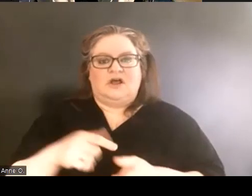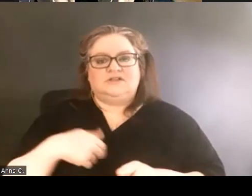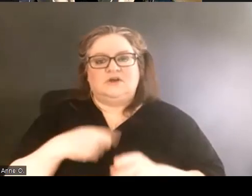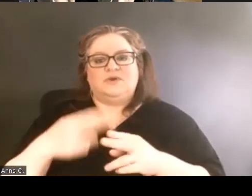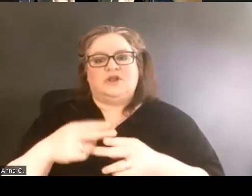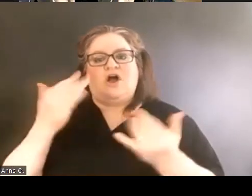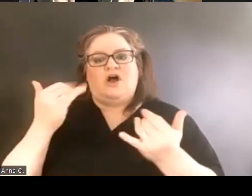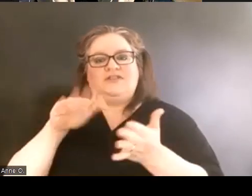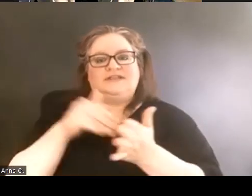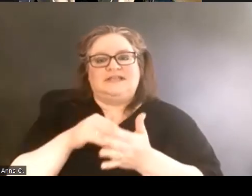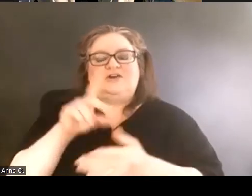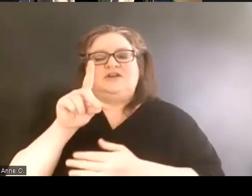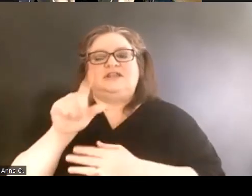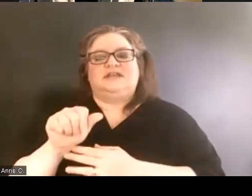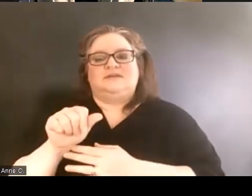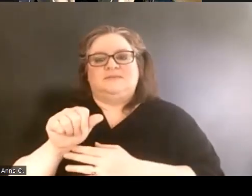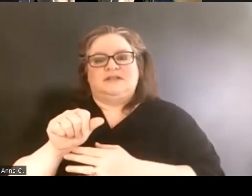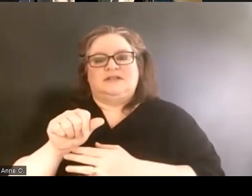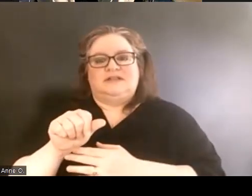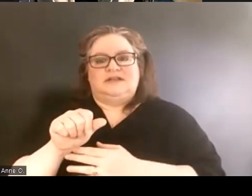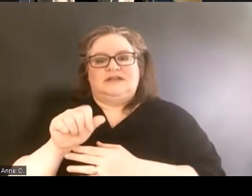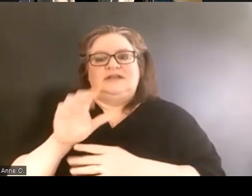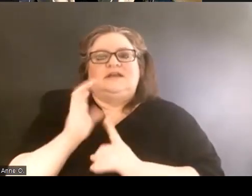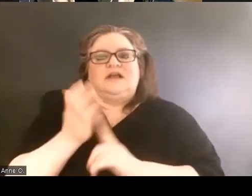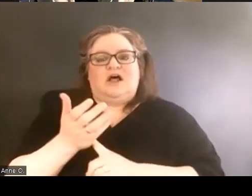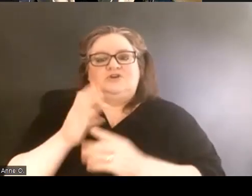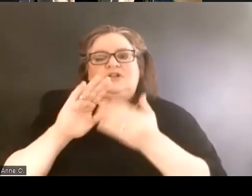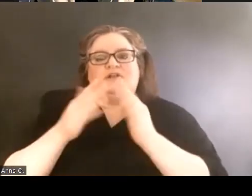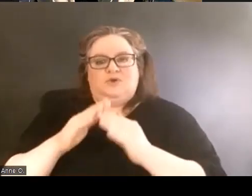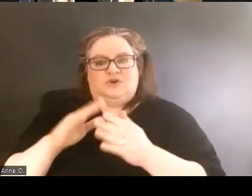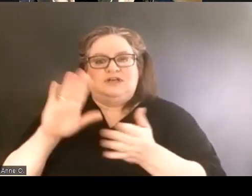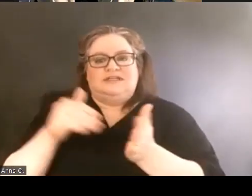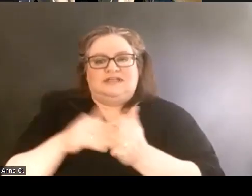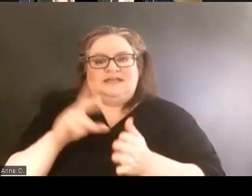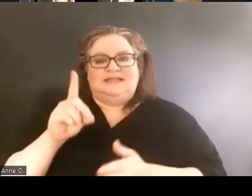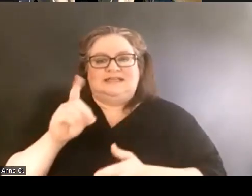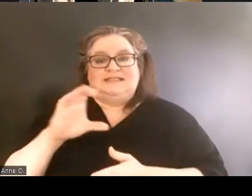the Disability Cultural Community Center DCC for short.